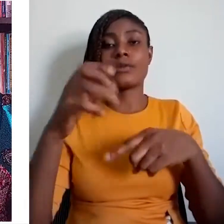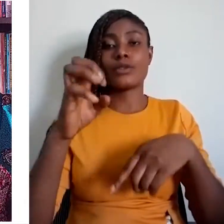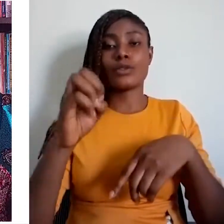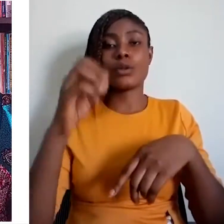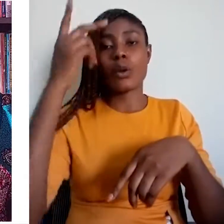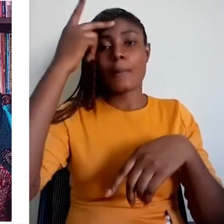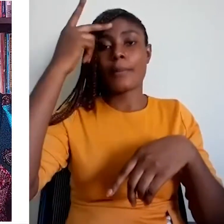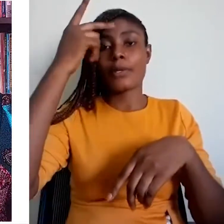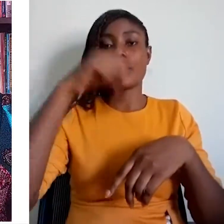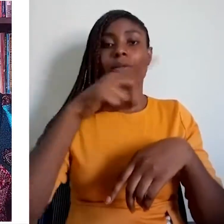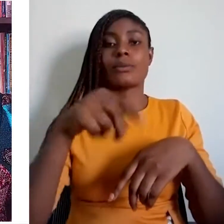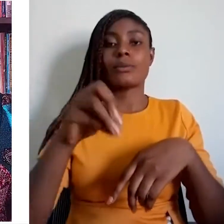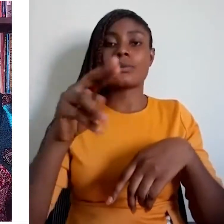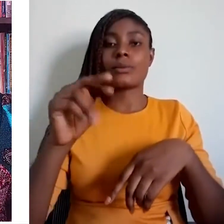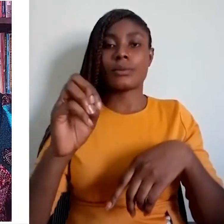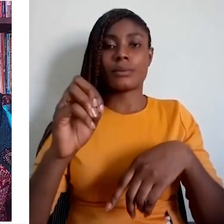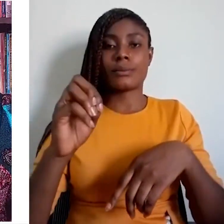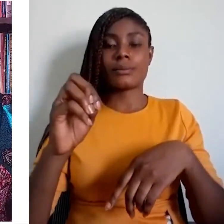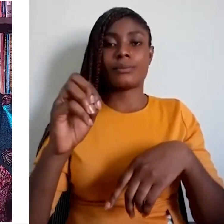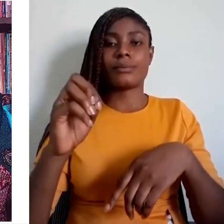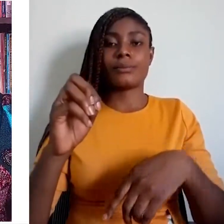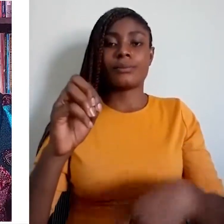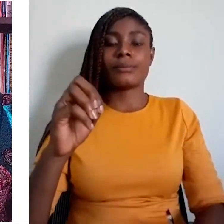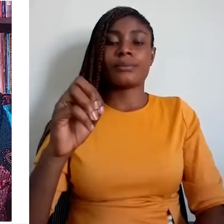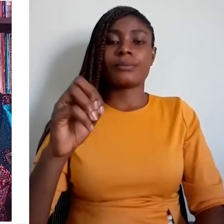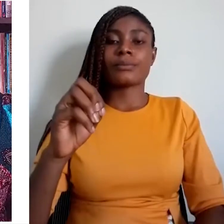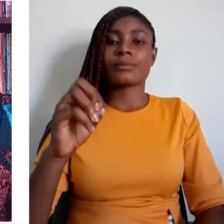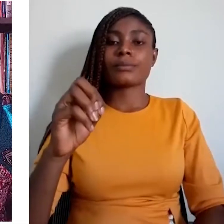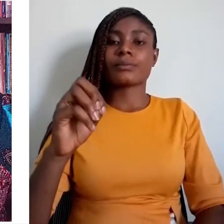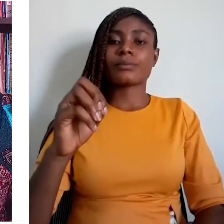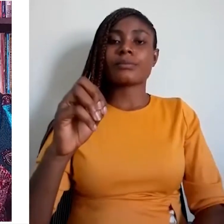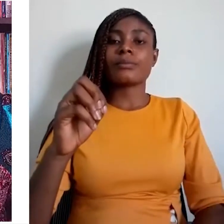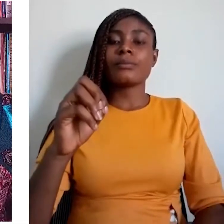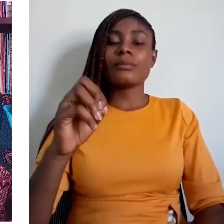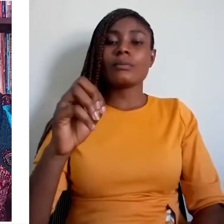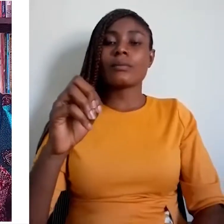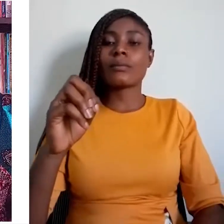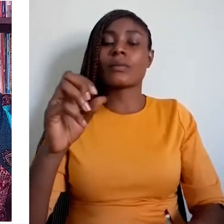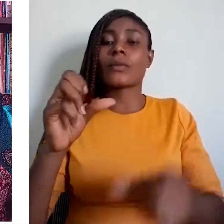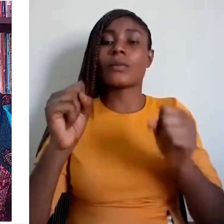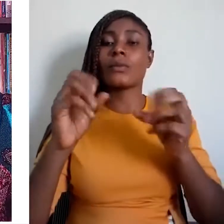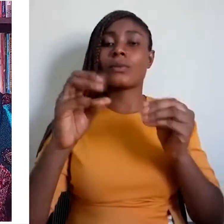of Nigerian languages and produce textbooks in these languages.